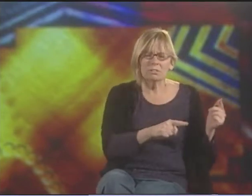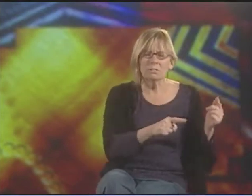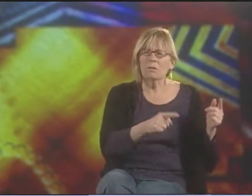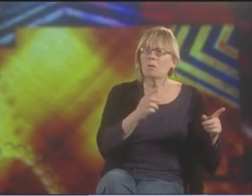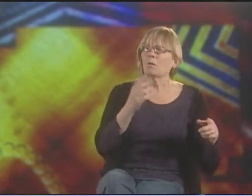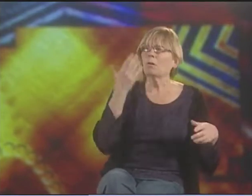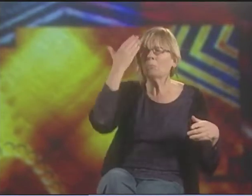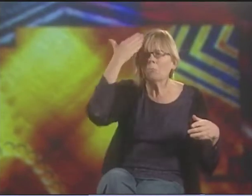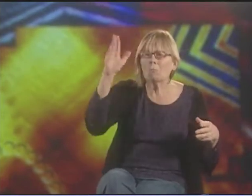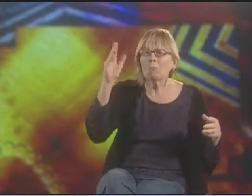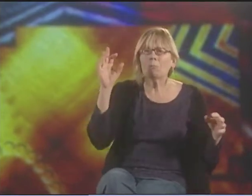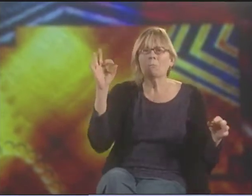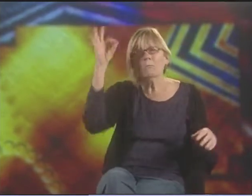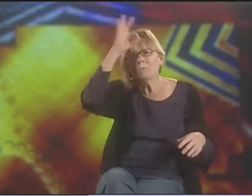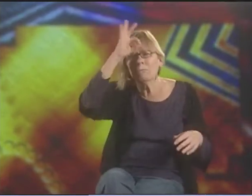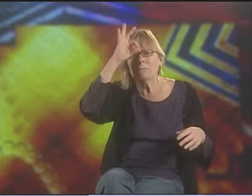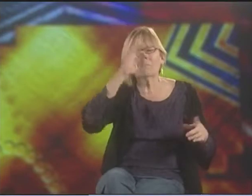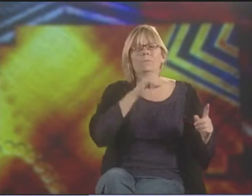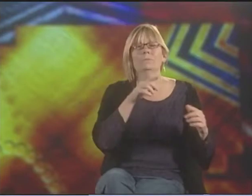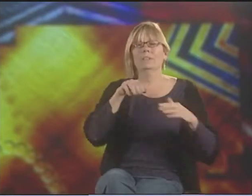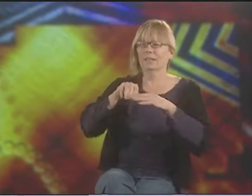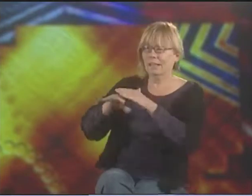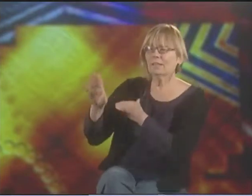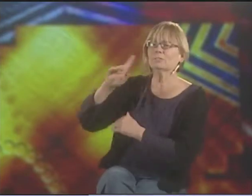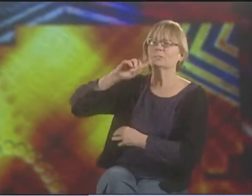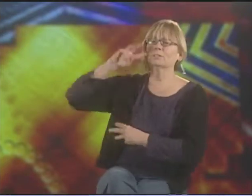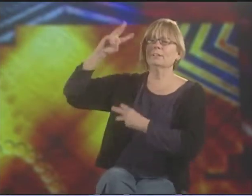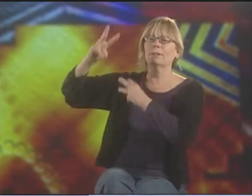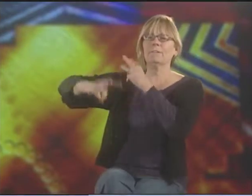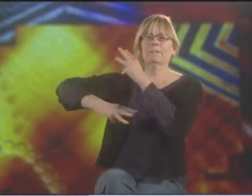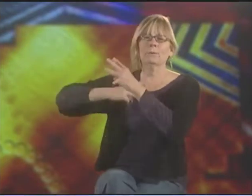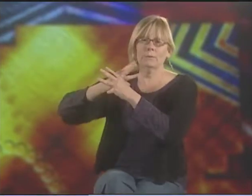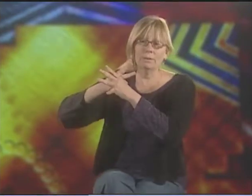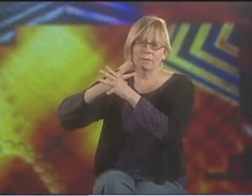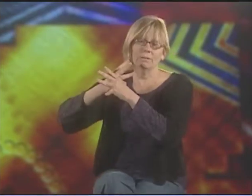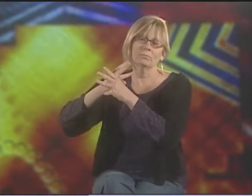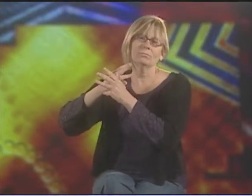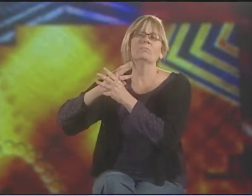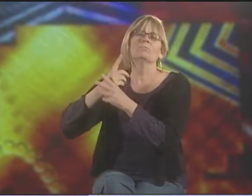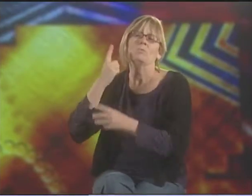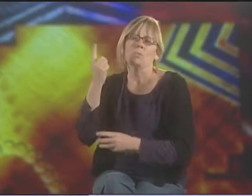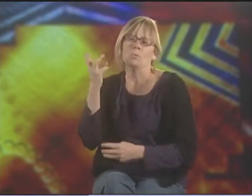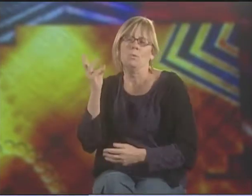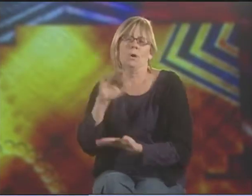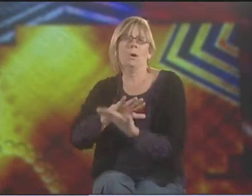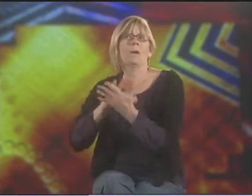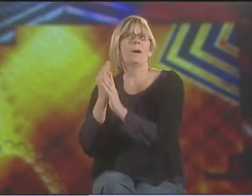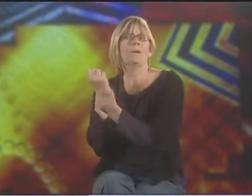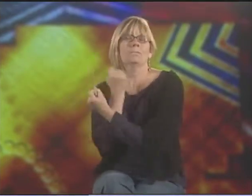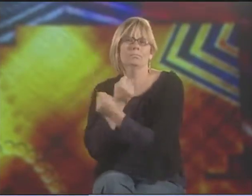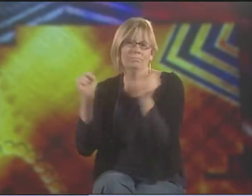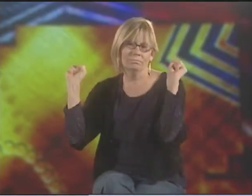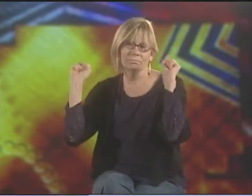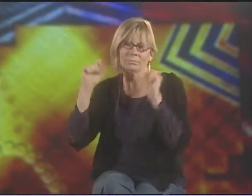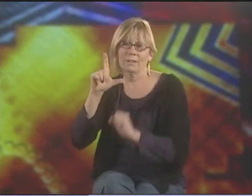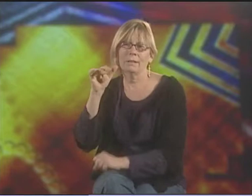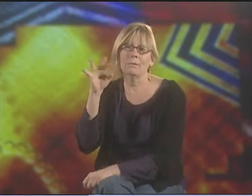AND NOT REALLY KNOWING WHERE ONE'S GOING, AND THEN ENTERING THIS DEAF WORLD AND BECOMING LIBERATED.